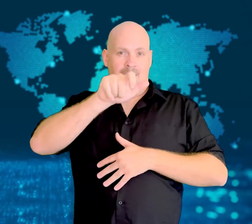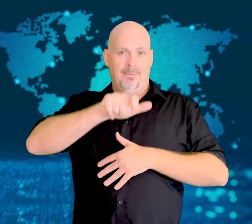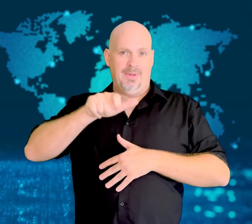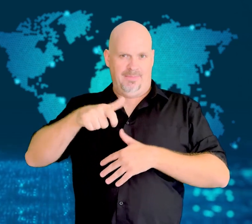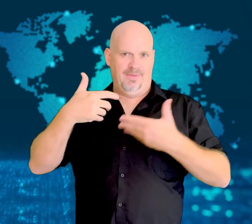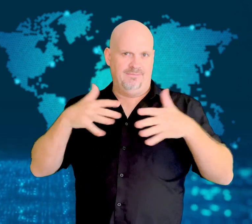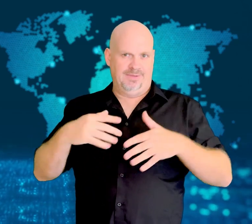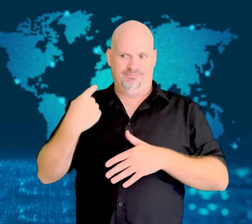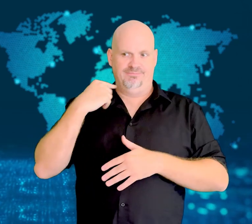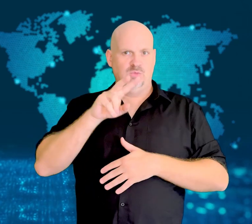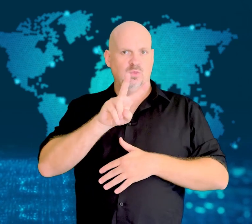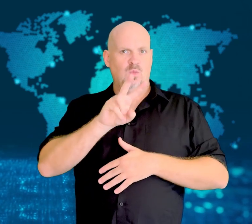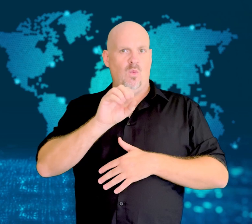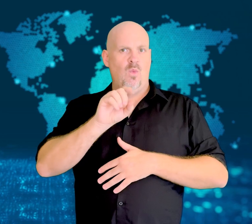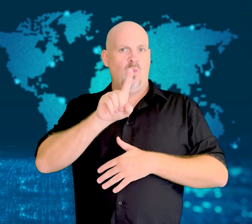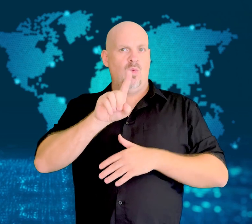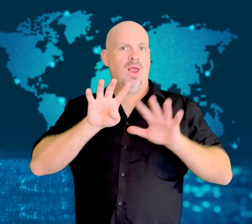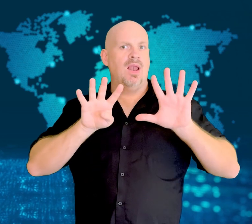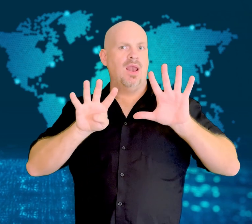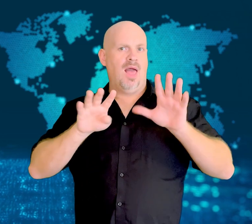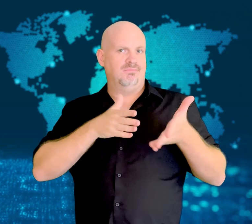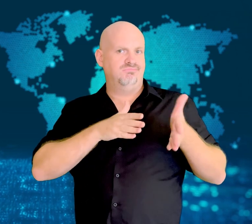because of resistance to antibiotics.